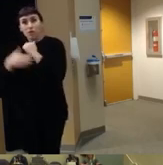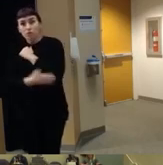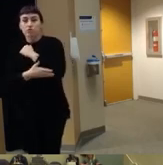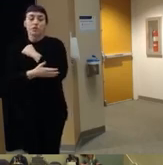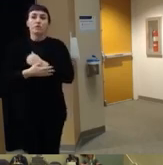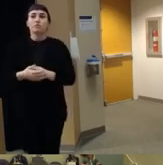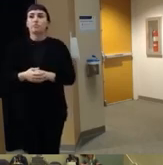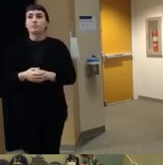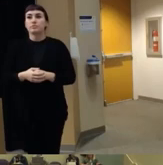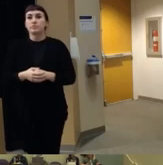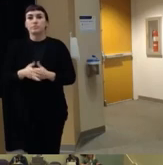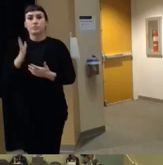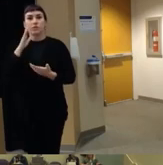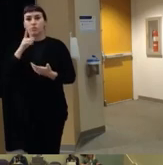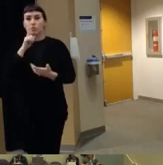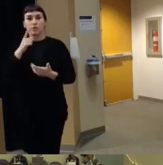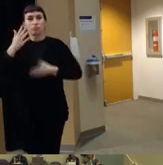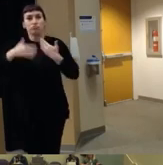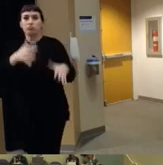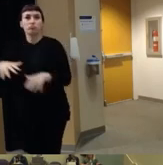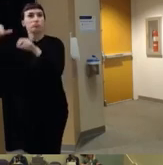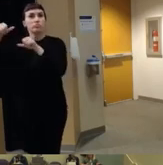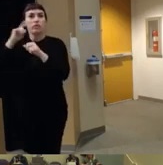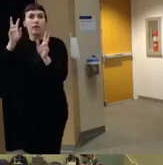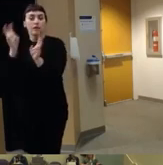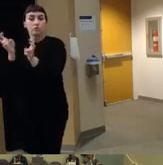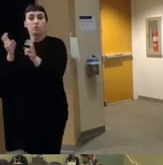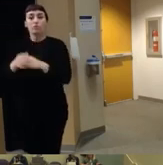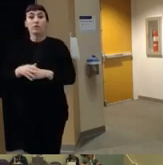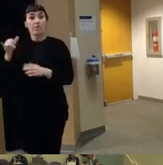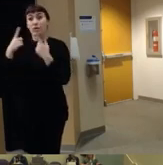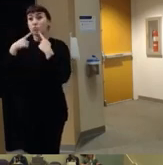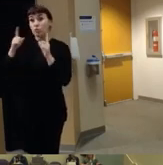and just kind of swiftly take take care of the issue um and it works um it's worked in other